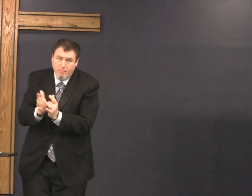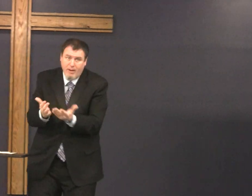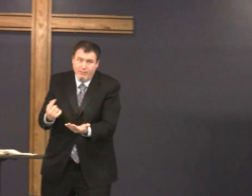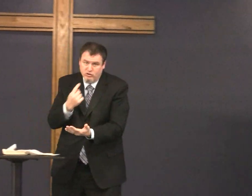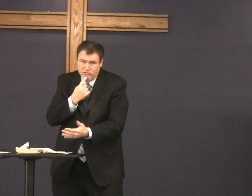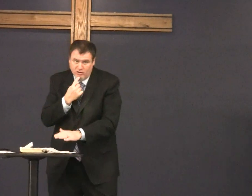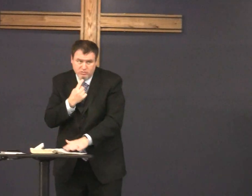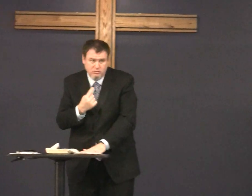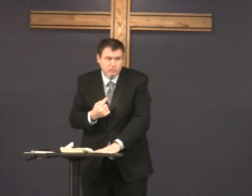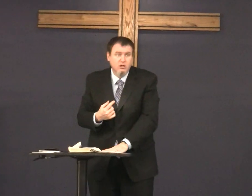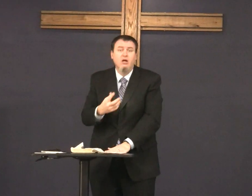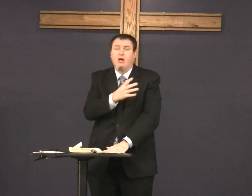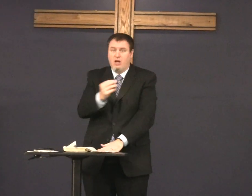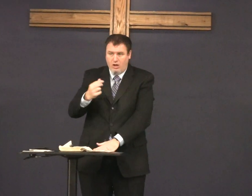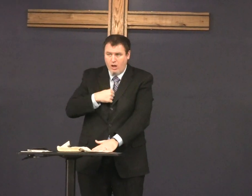that's what the Bible says